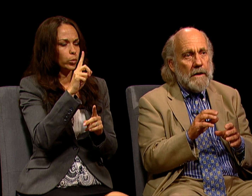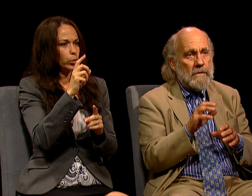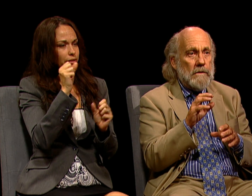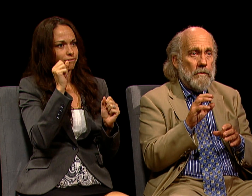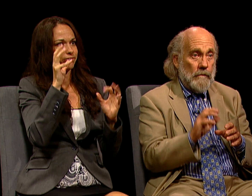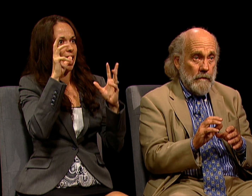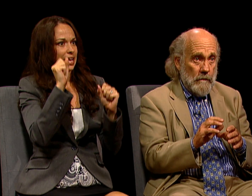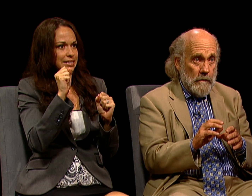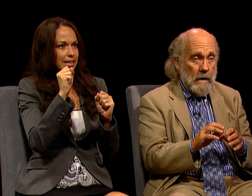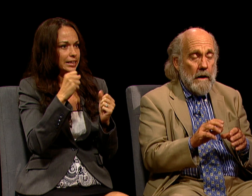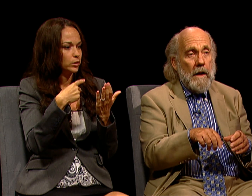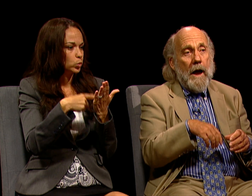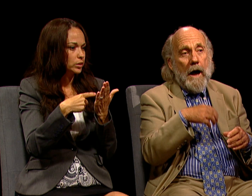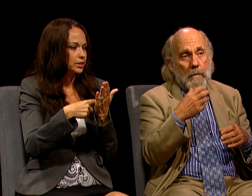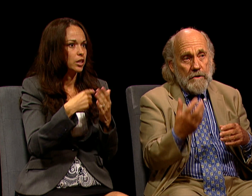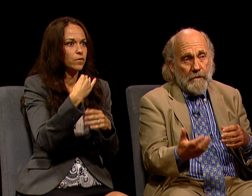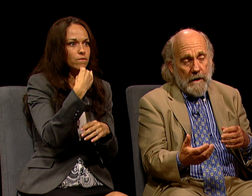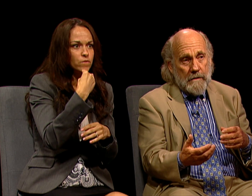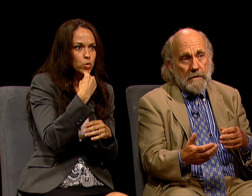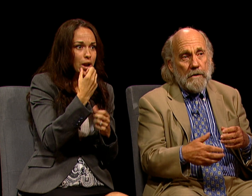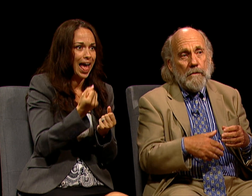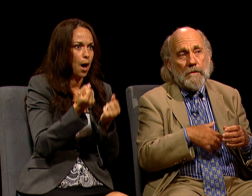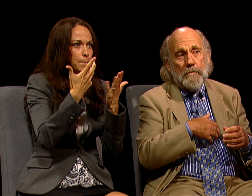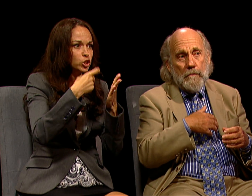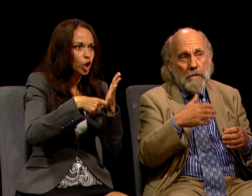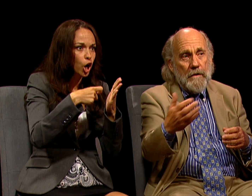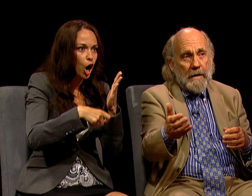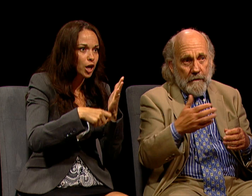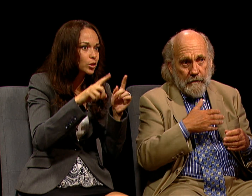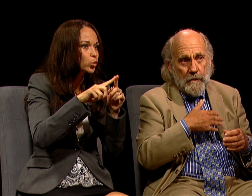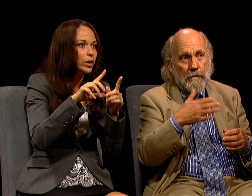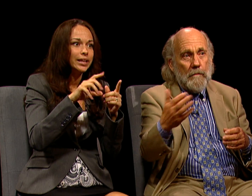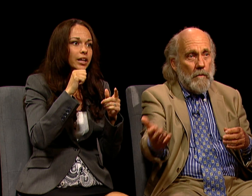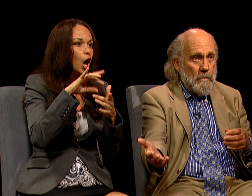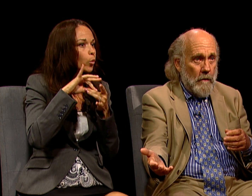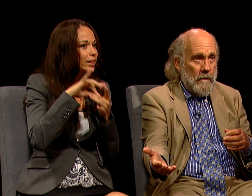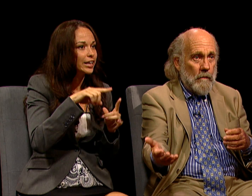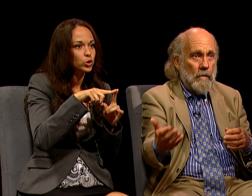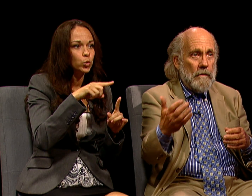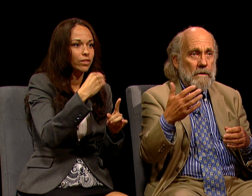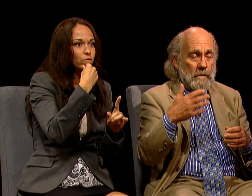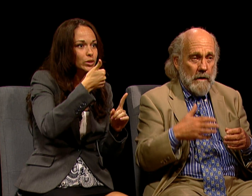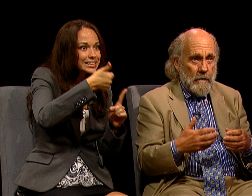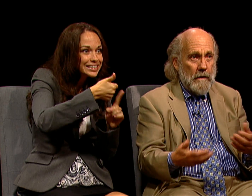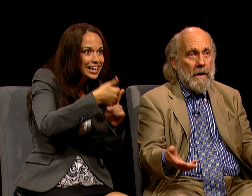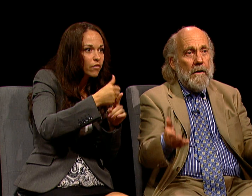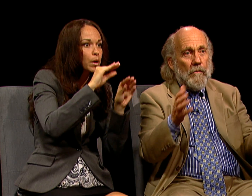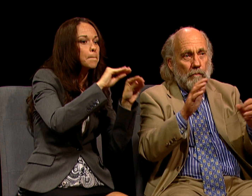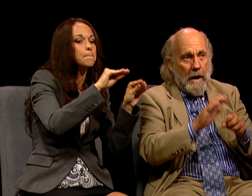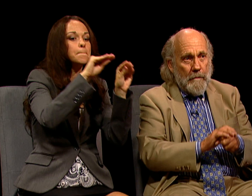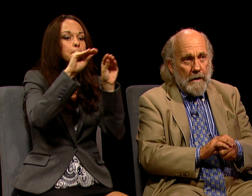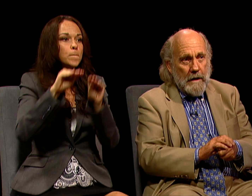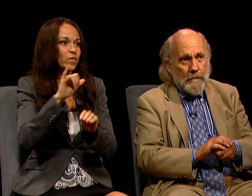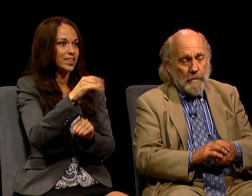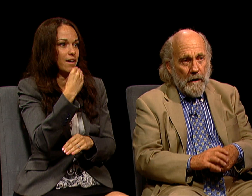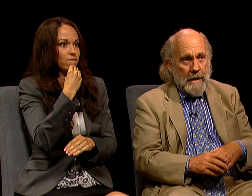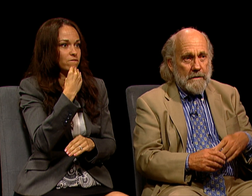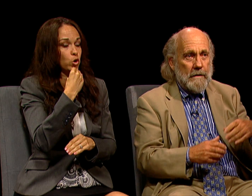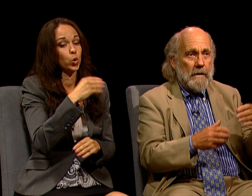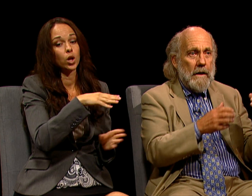HAS TO DO WITH FOOD? HOW MUCH OF IT HAS TO DO WITH MOVING THAT FOOD FROM ONE PART OF THE WORLD TO ANOTHER, WRAPPING IT UP IN PLASTIC,